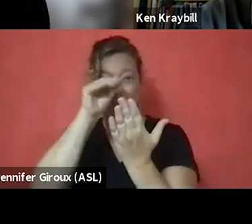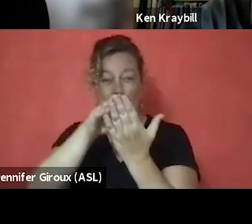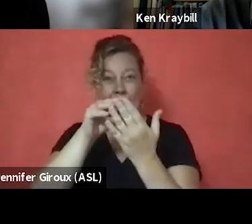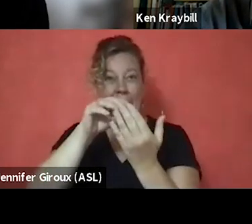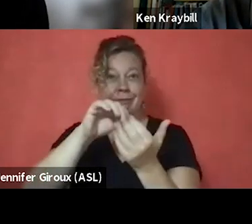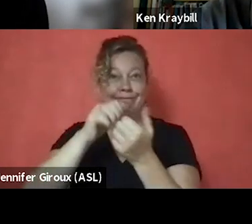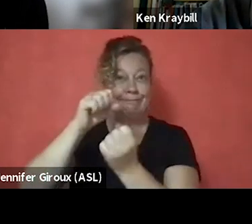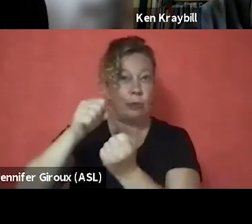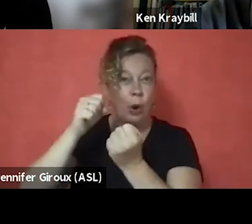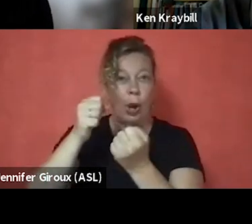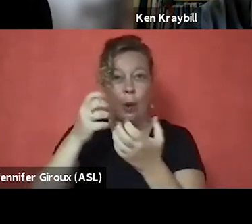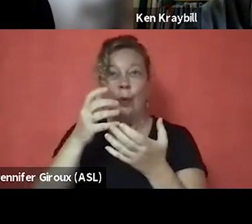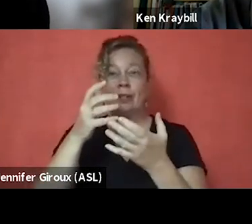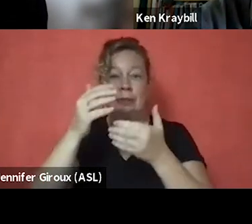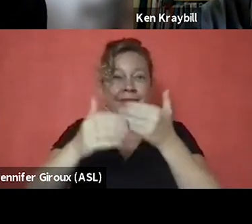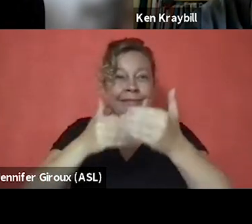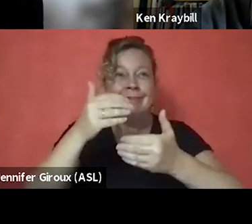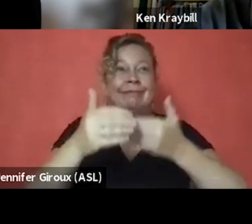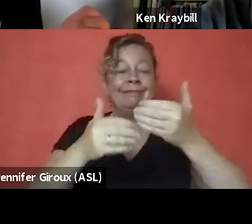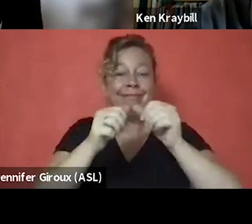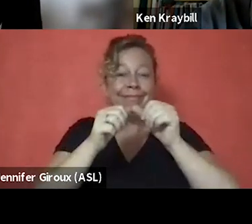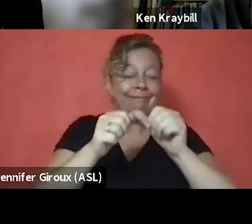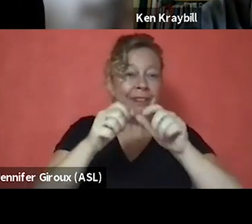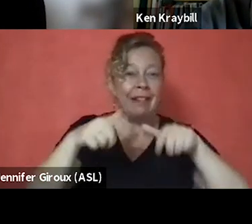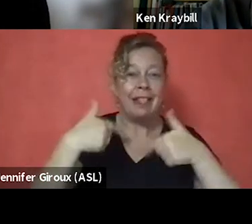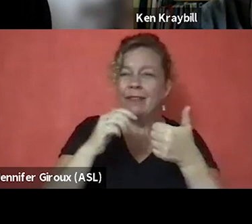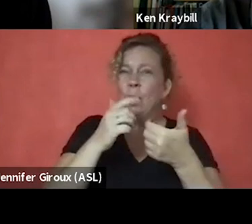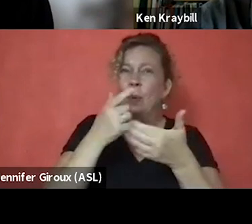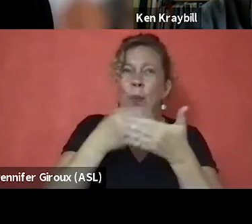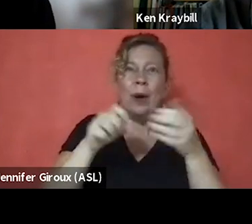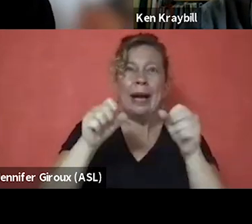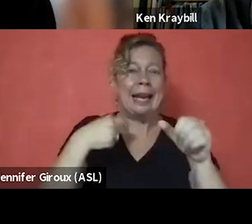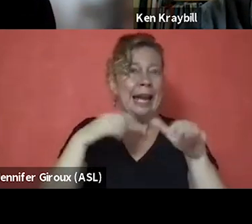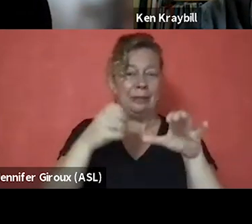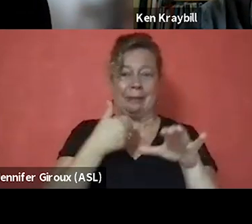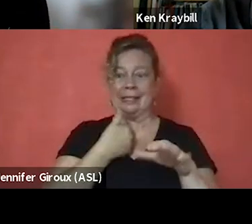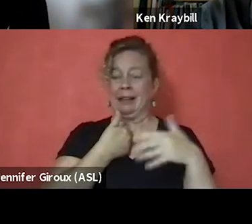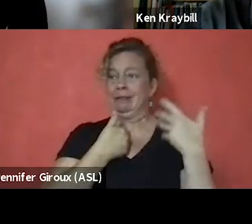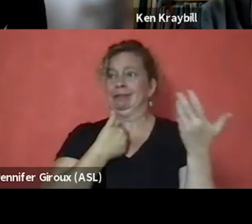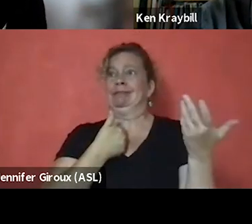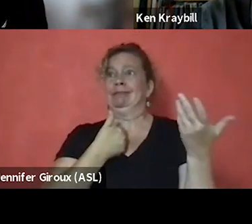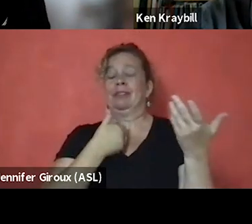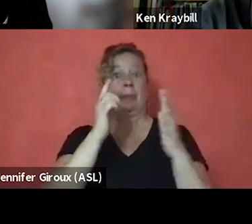And how can I help? What is it that I can do?" And from that moment, honestly,